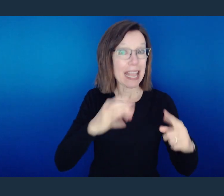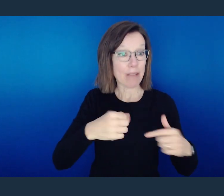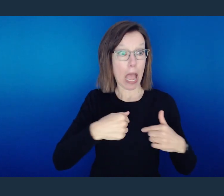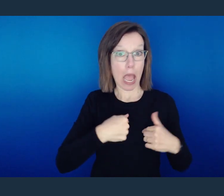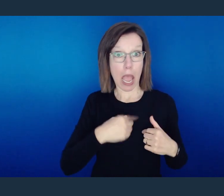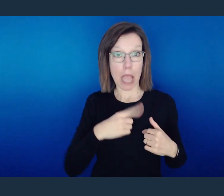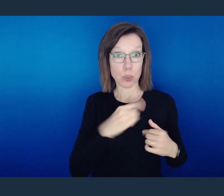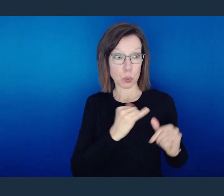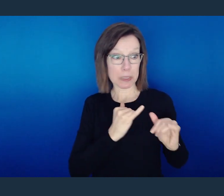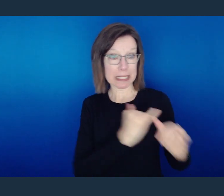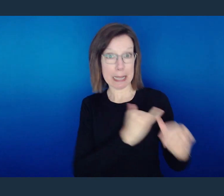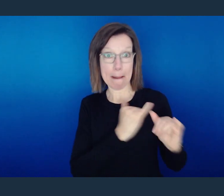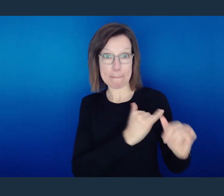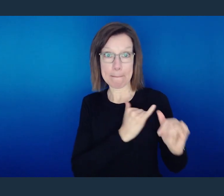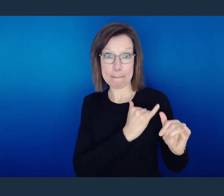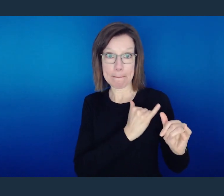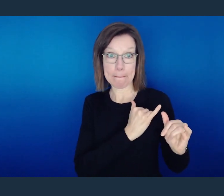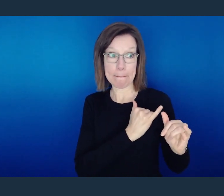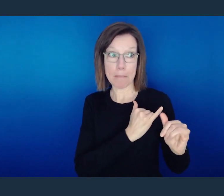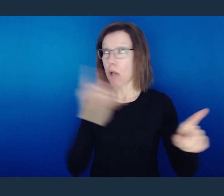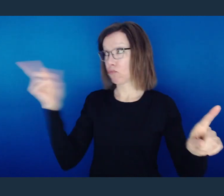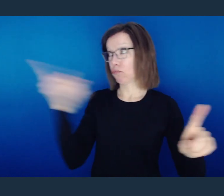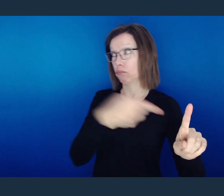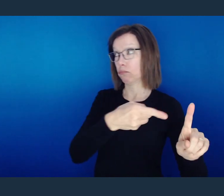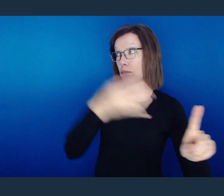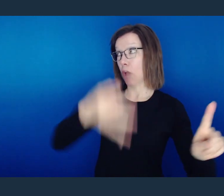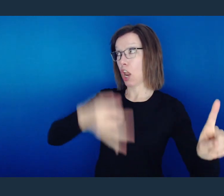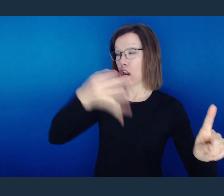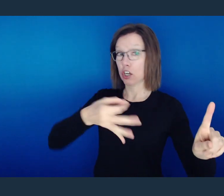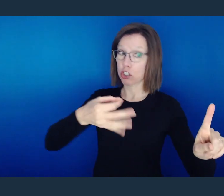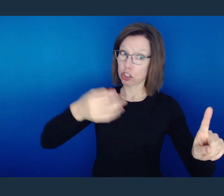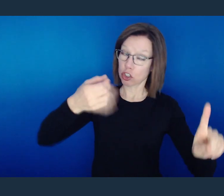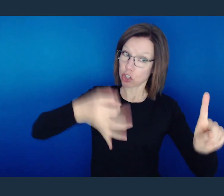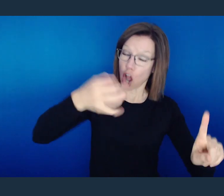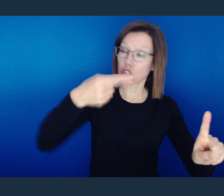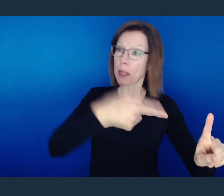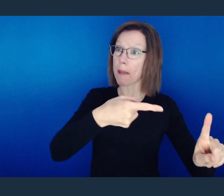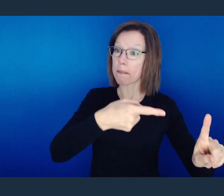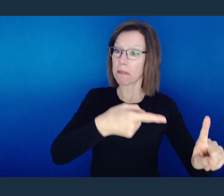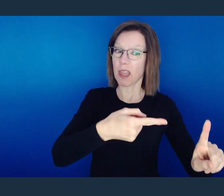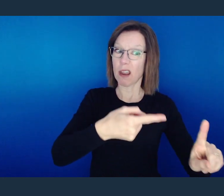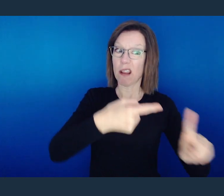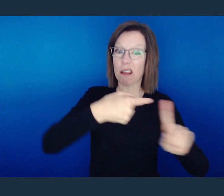If you practice the same thing that you're calling out, that same judgment of God will